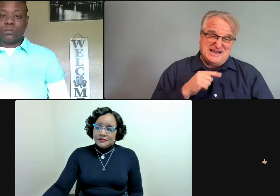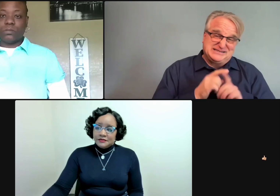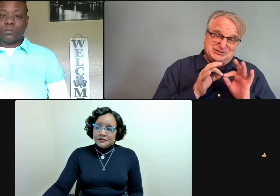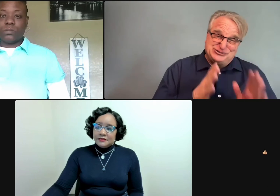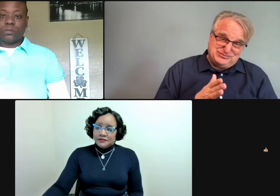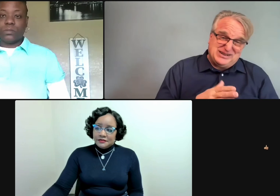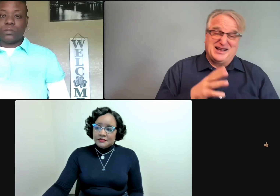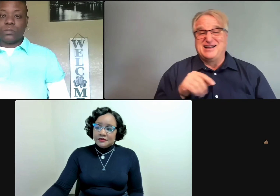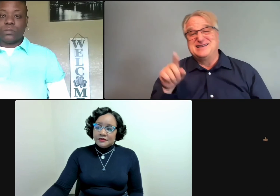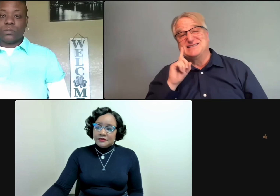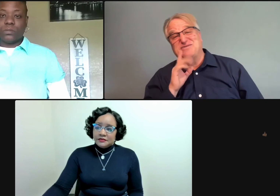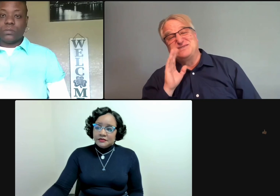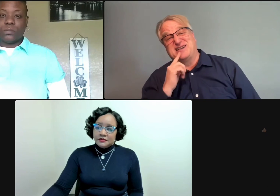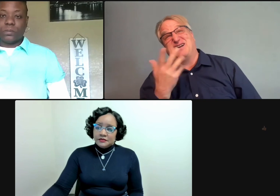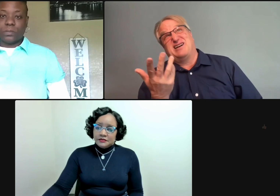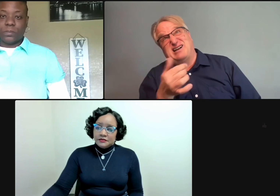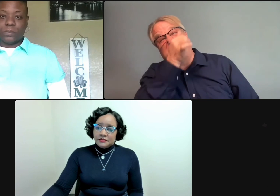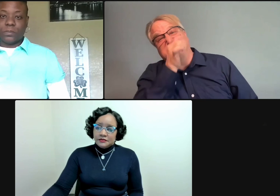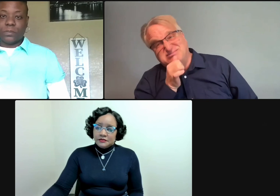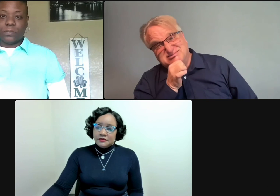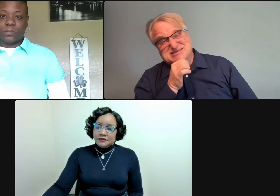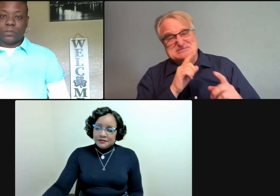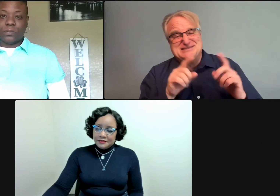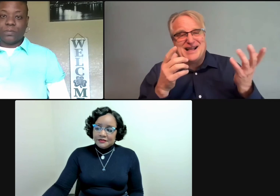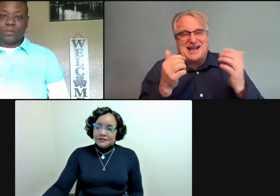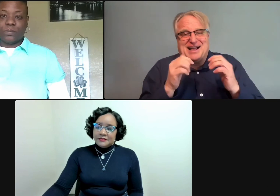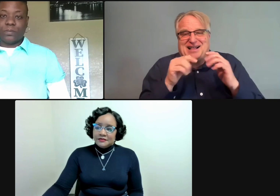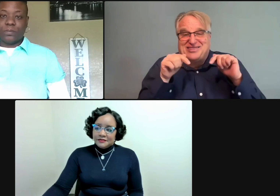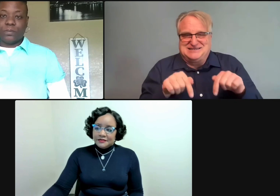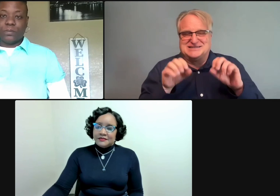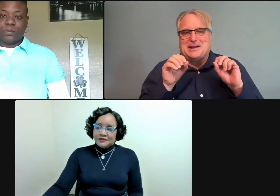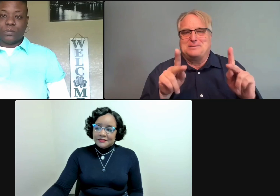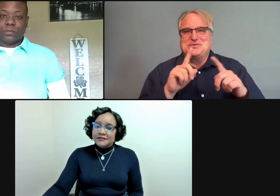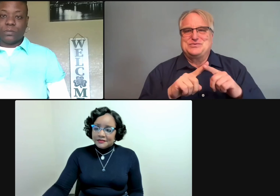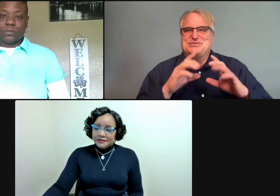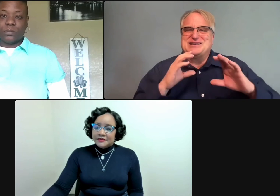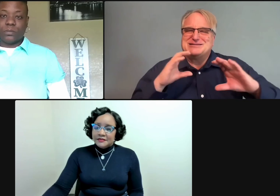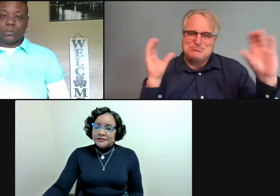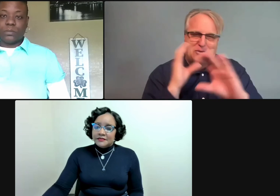We hear interpreters saying that they're suffering with the models of interpreting that they've been taught to use.